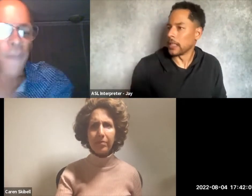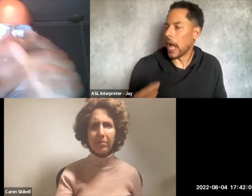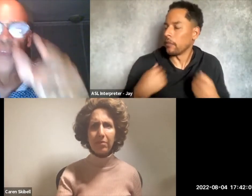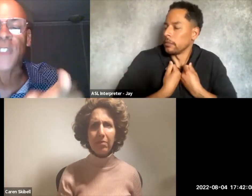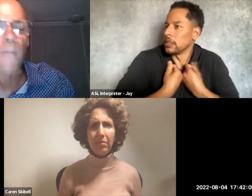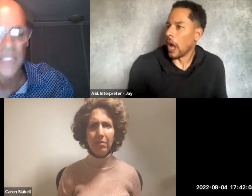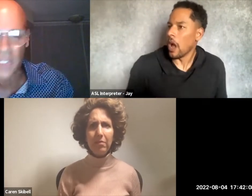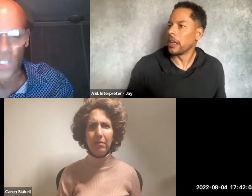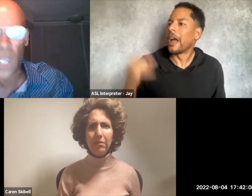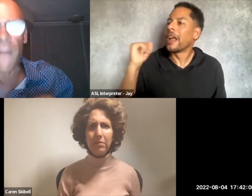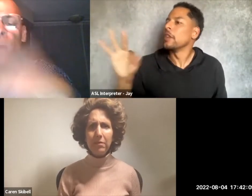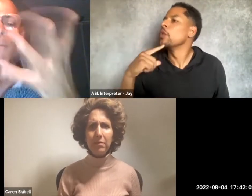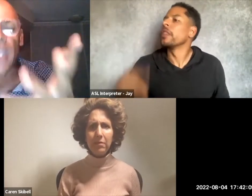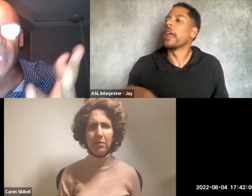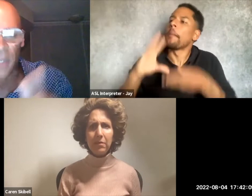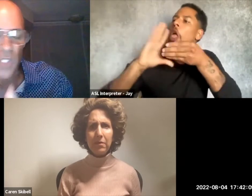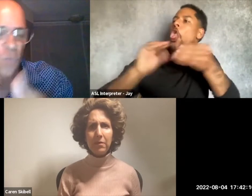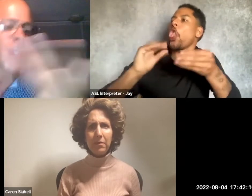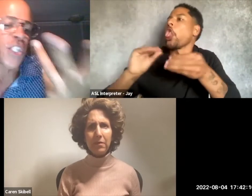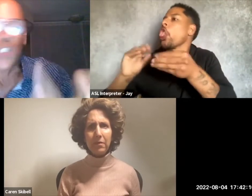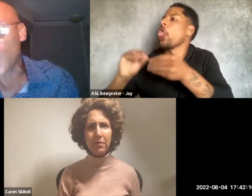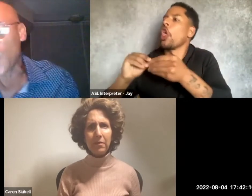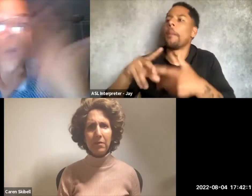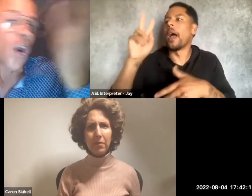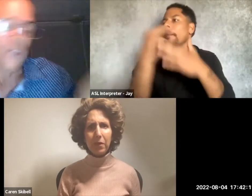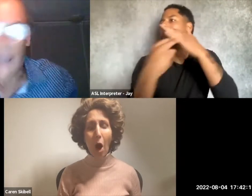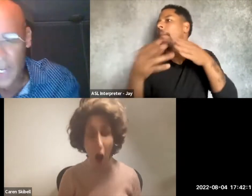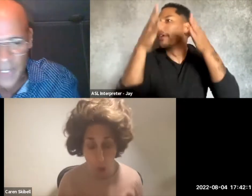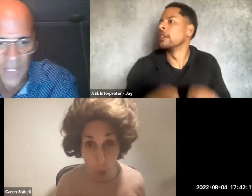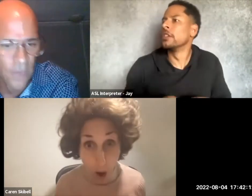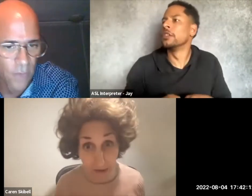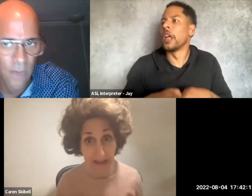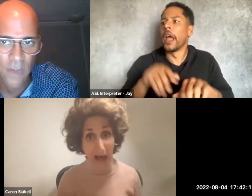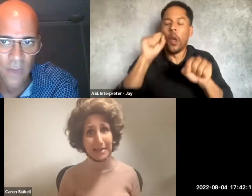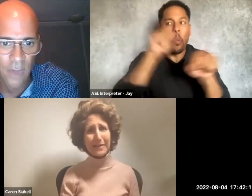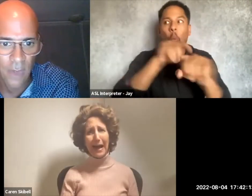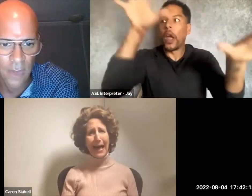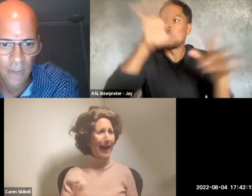about this message, about mediums and witches and warlocks- Warlocks.